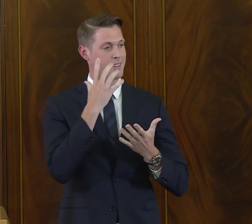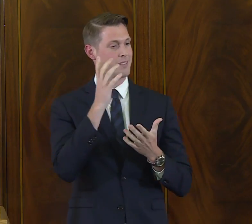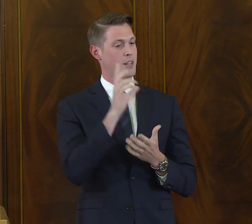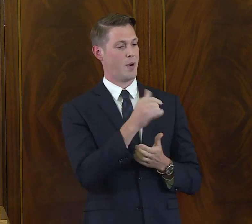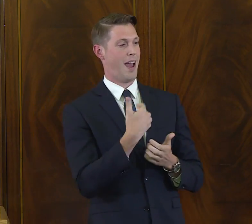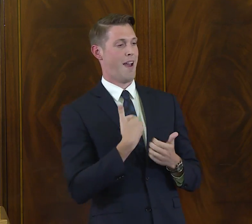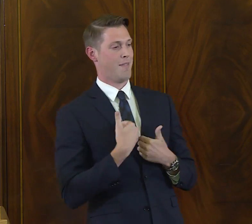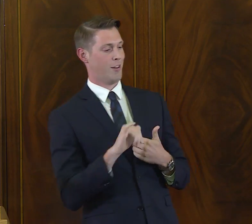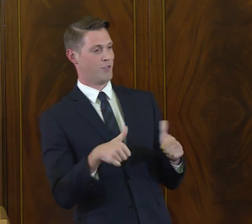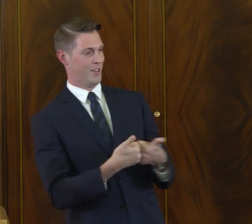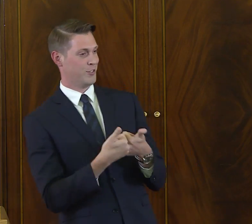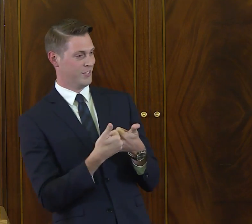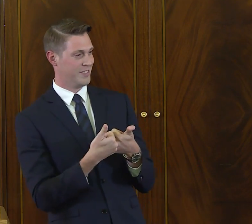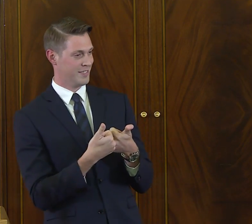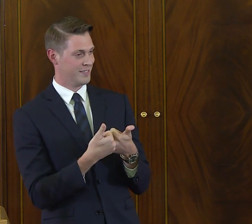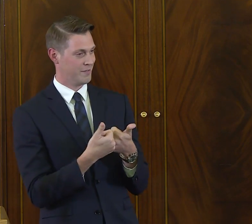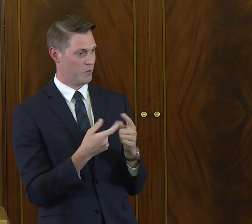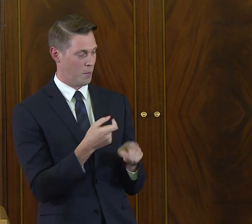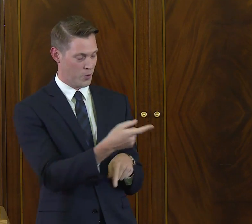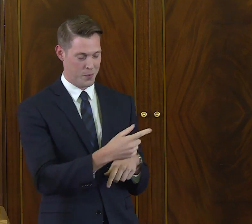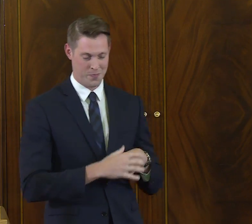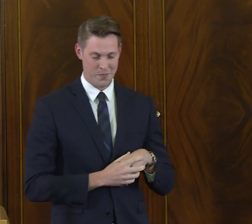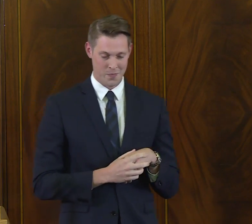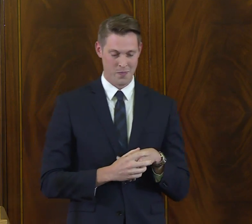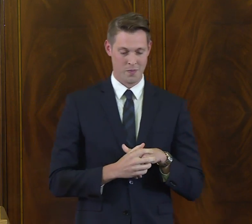and to students and about the challenges